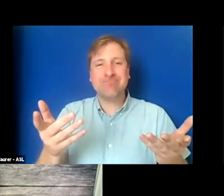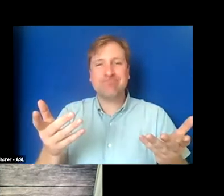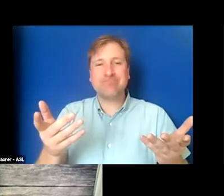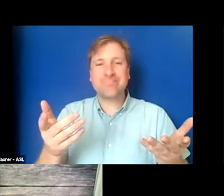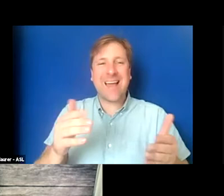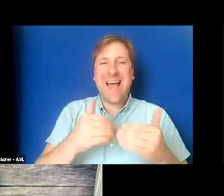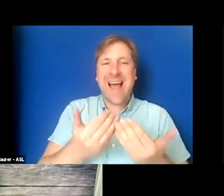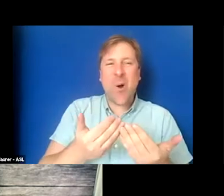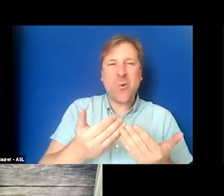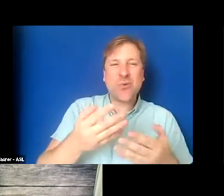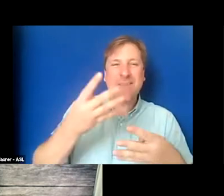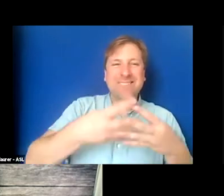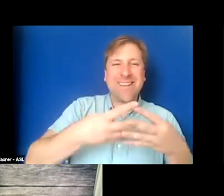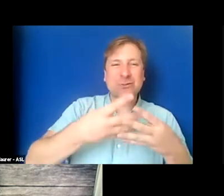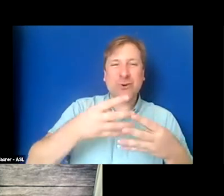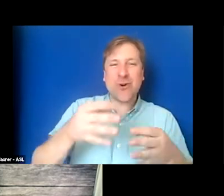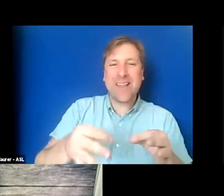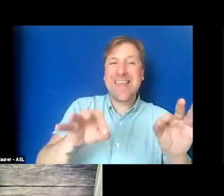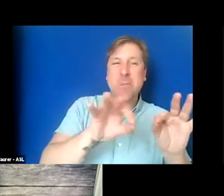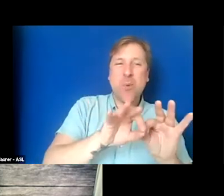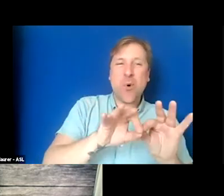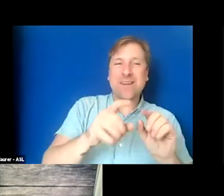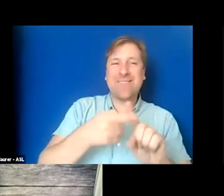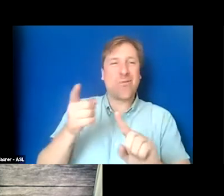how to filter out the essential thing from all the noise.